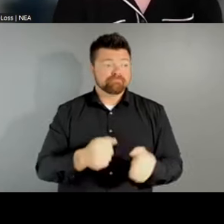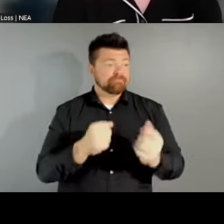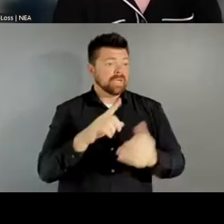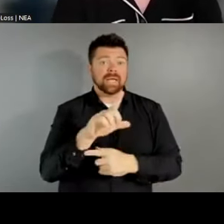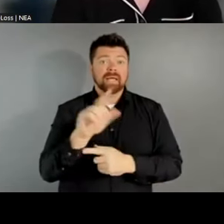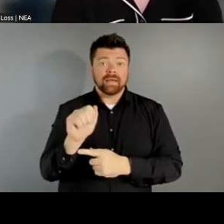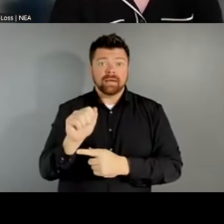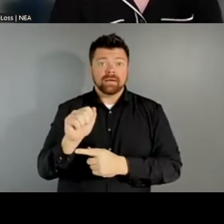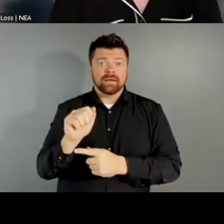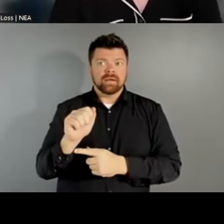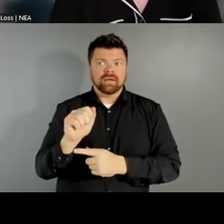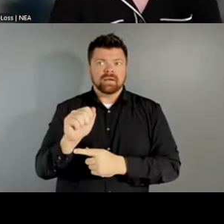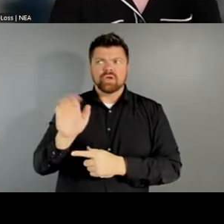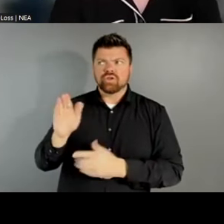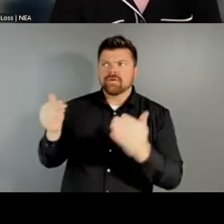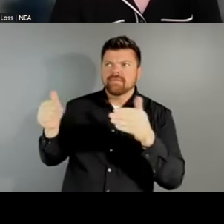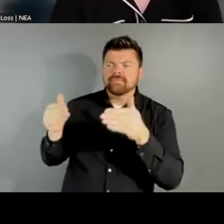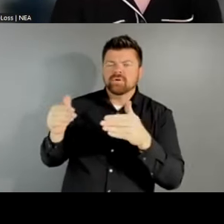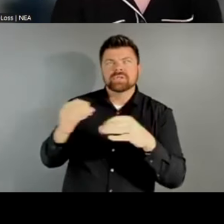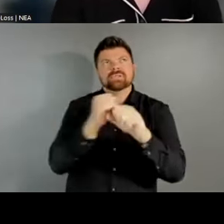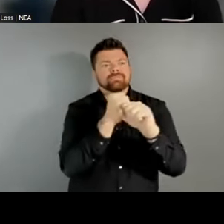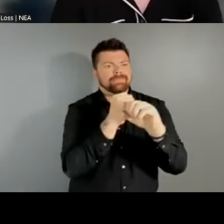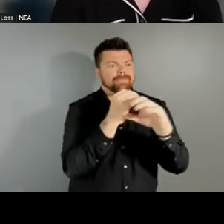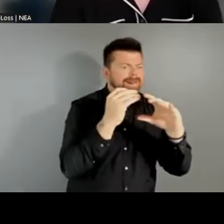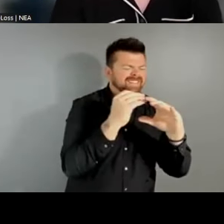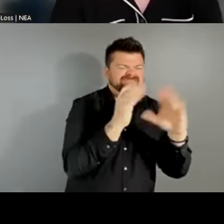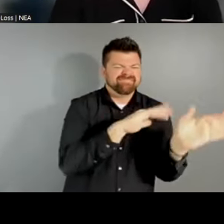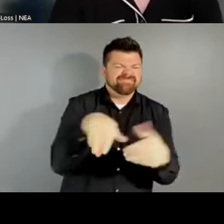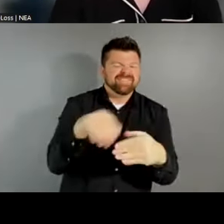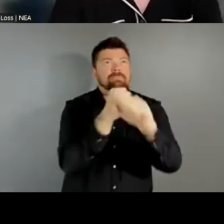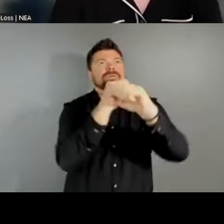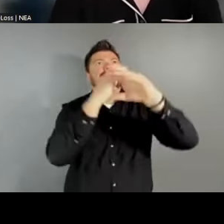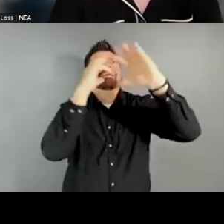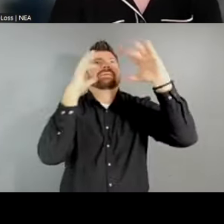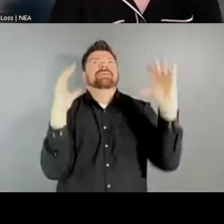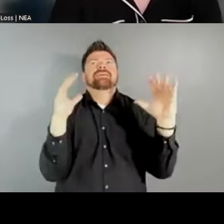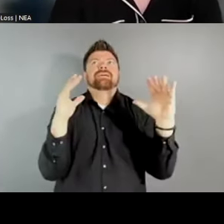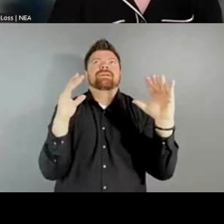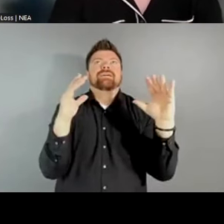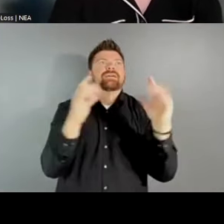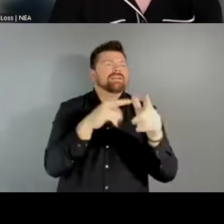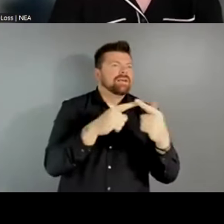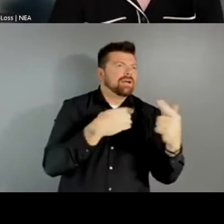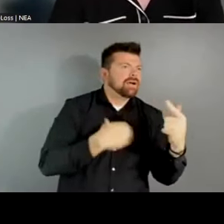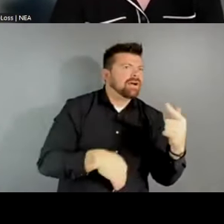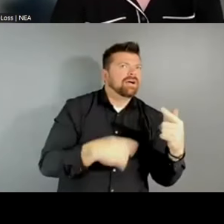want to focus on the big visions, the housing and hunger and universal basic income, and how can we